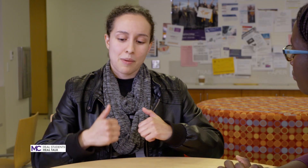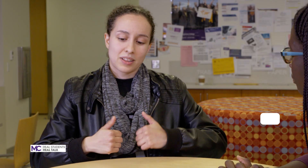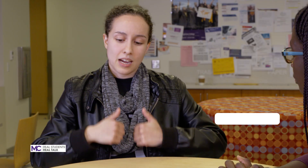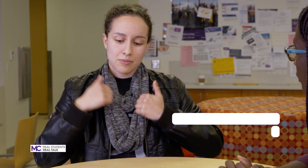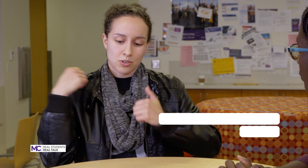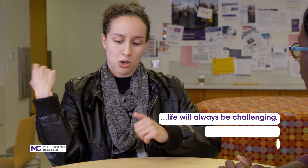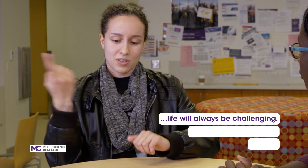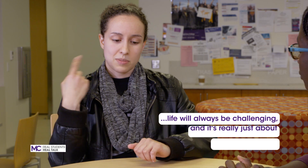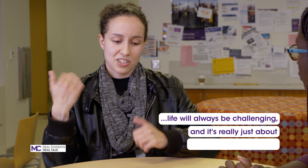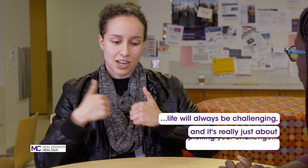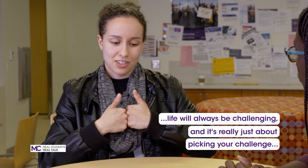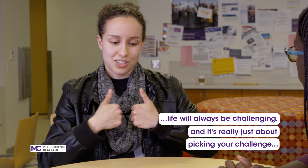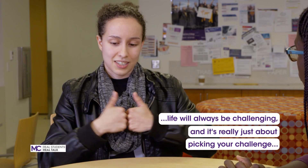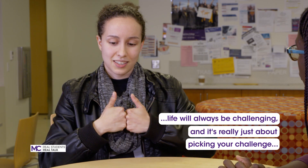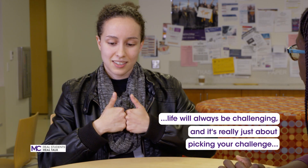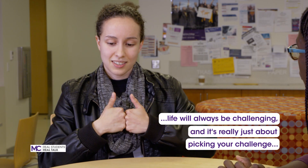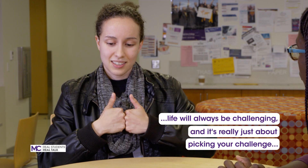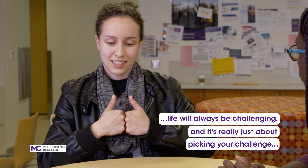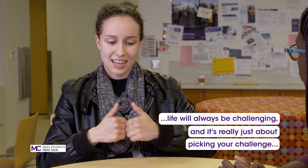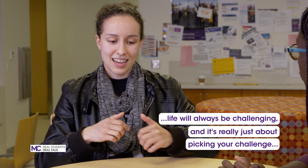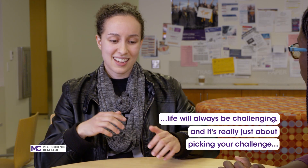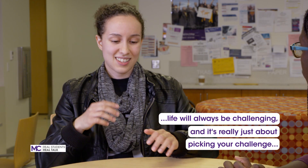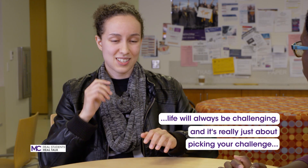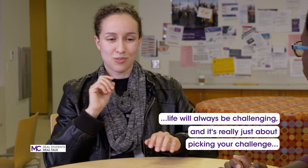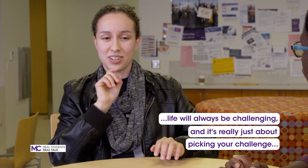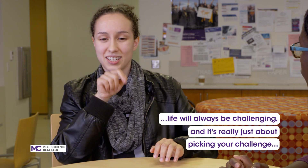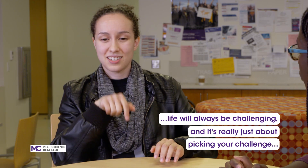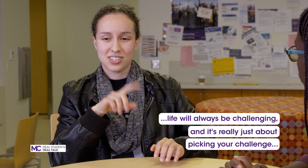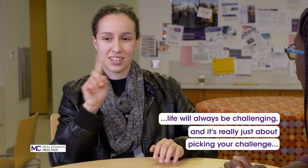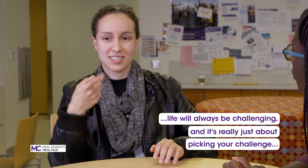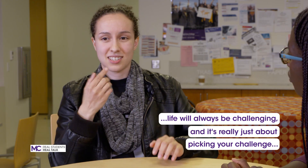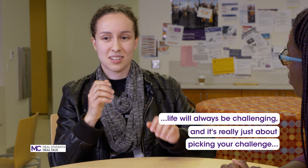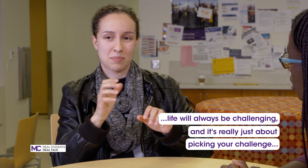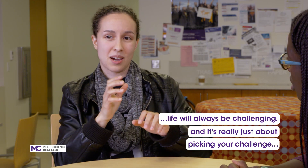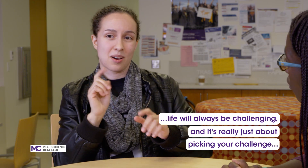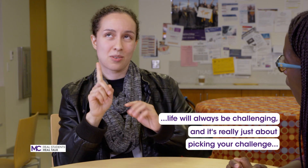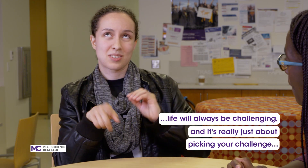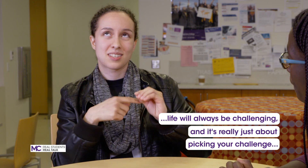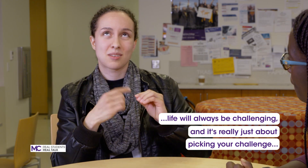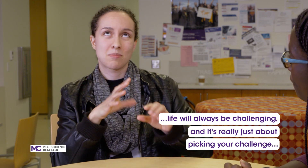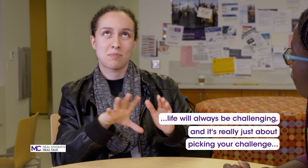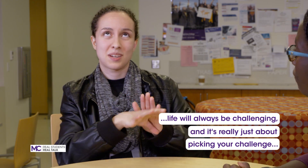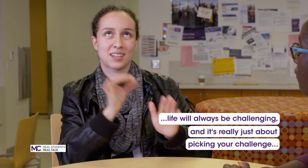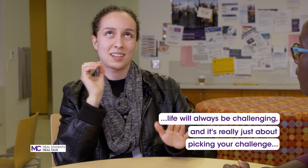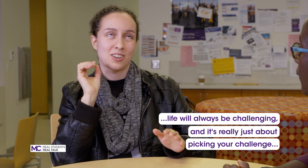mean life will always be challenging and it's really just about taking your